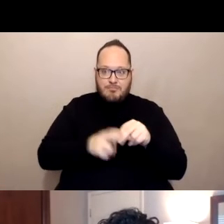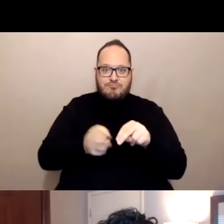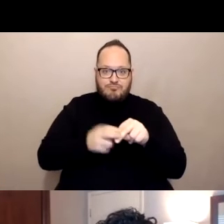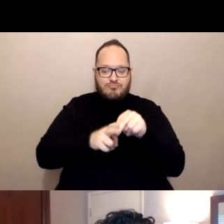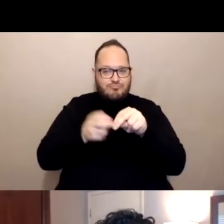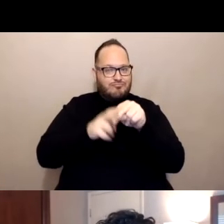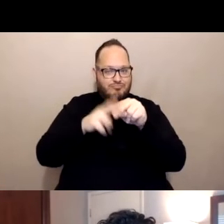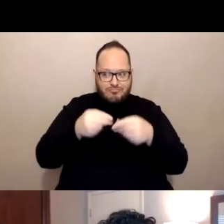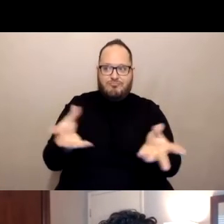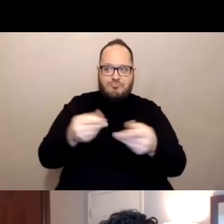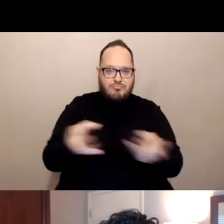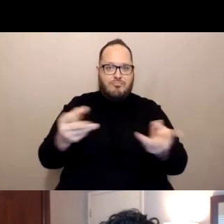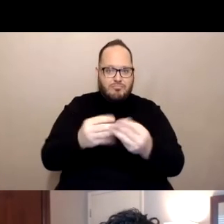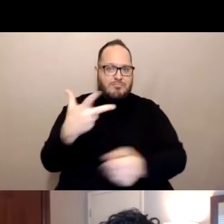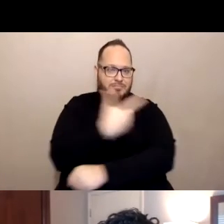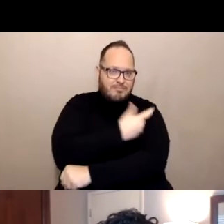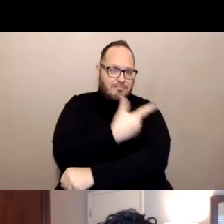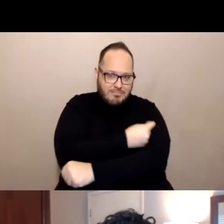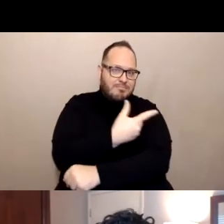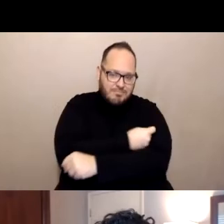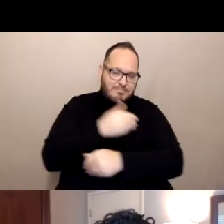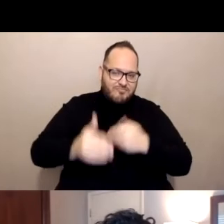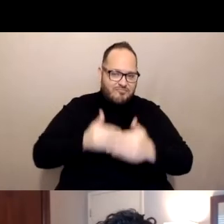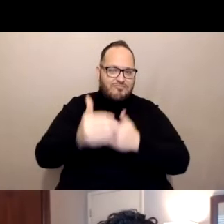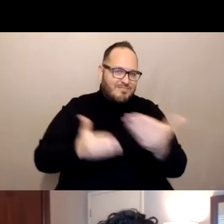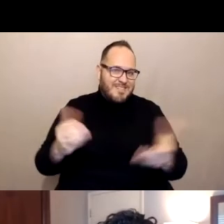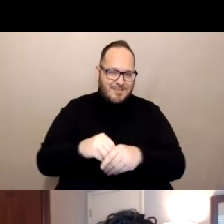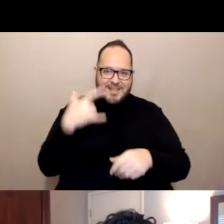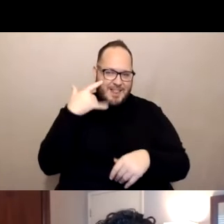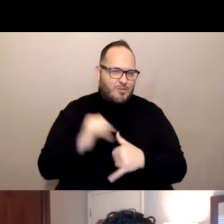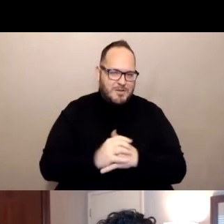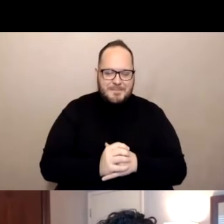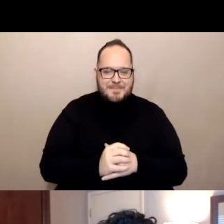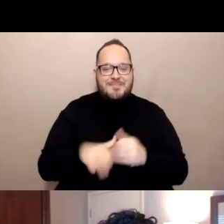and making progress on vaccination goals here in California. Next slide please.